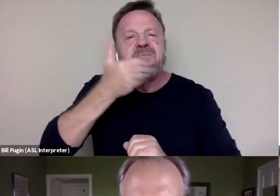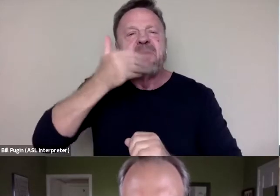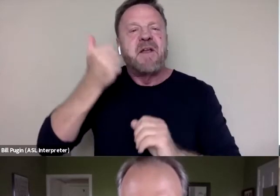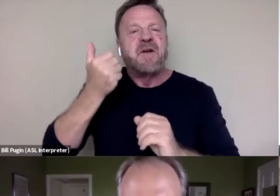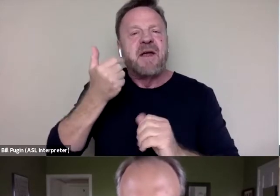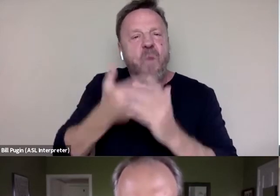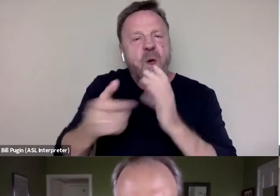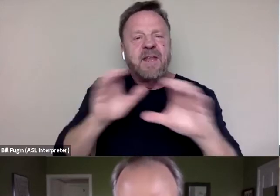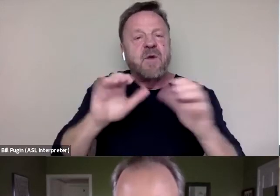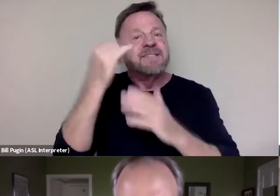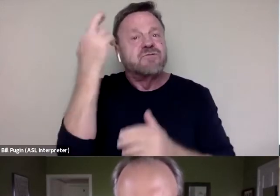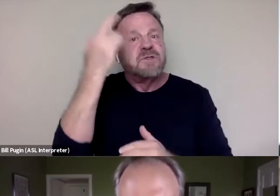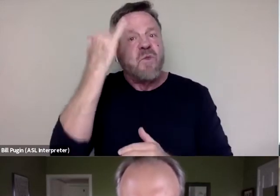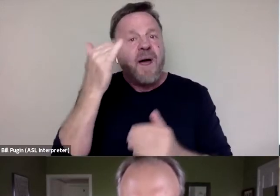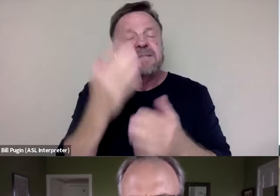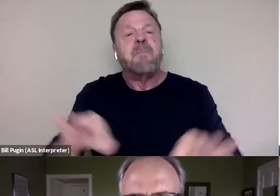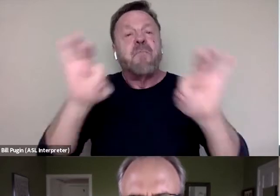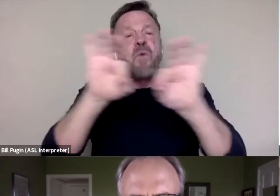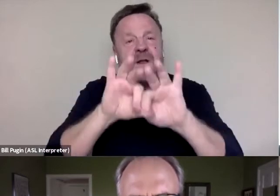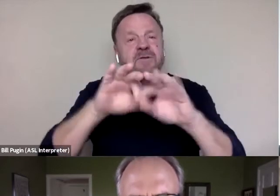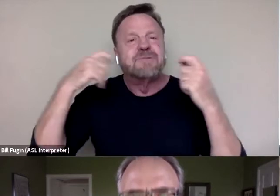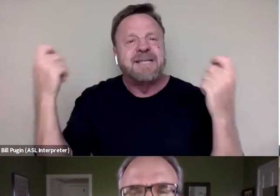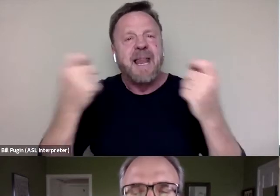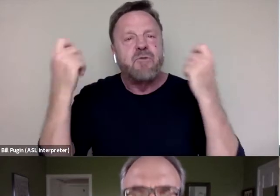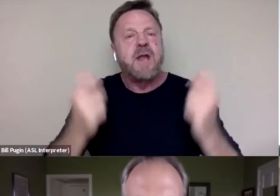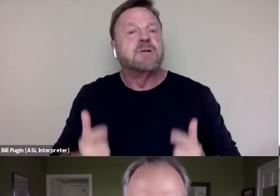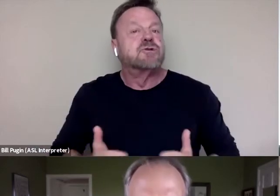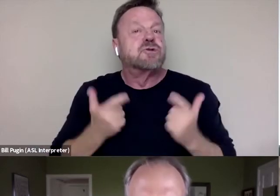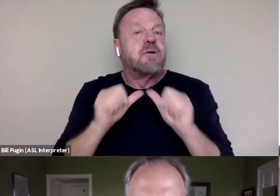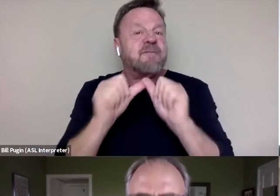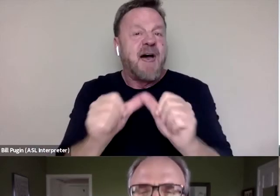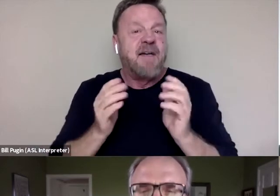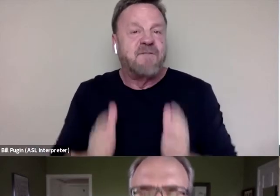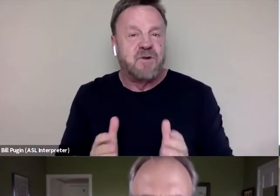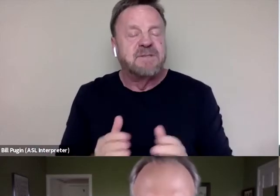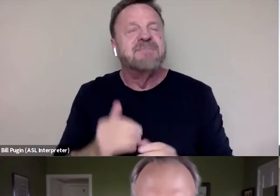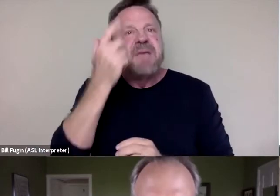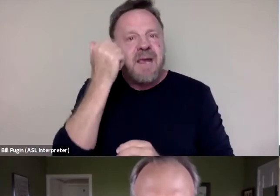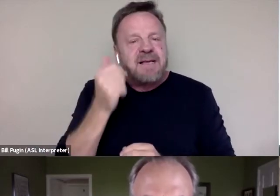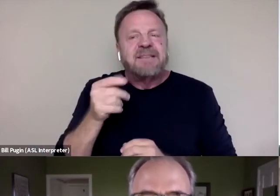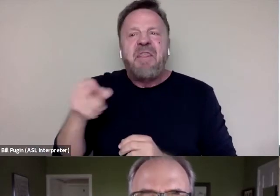and why we have to really celebrate survivors because they come out, tell their story,